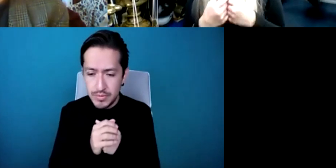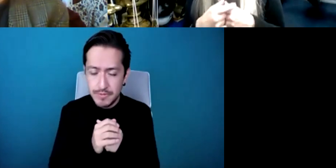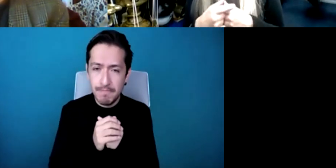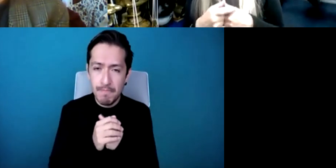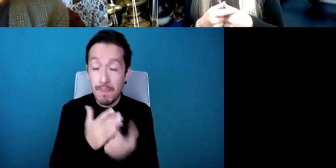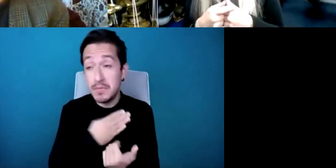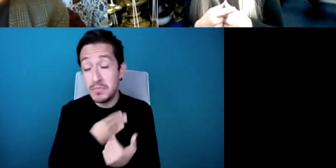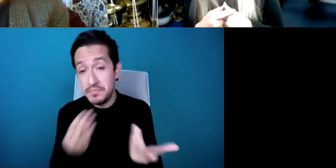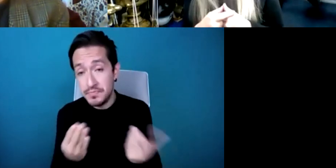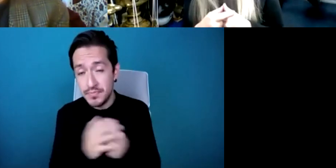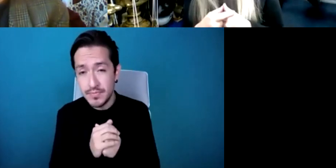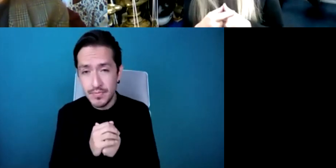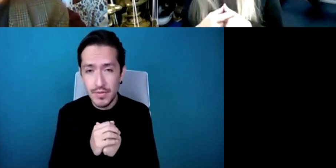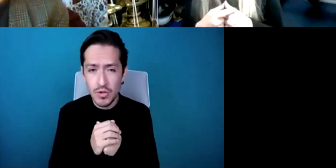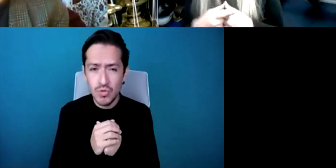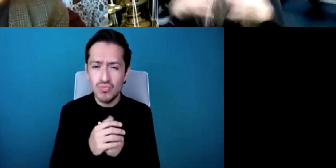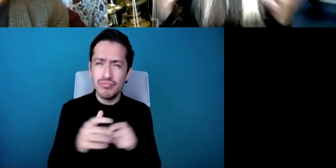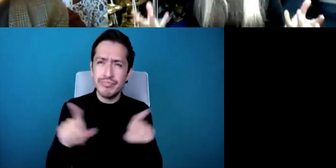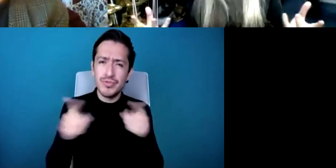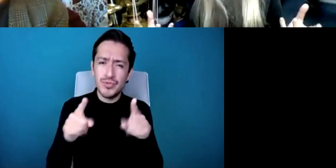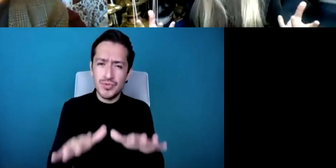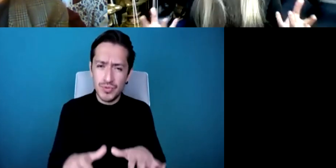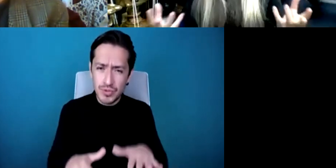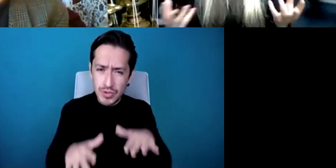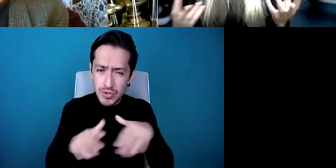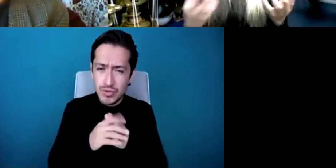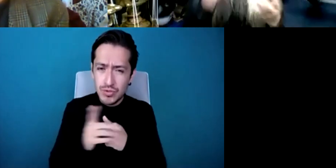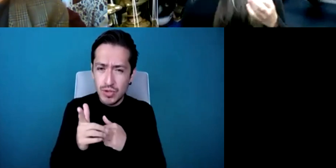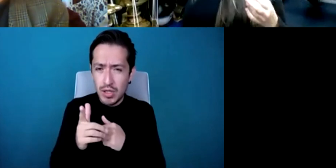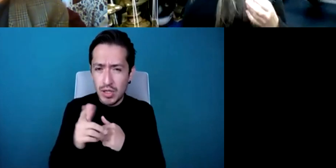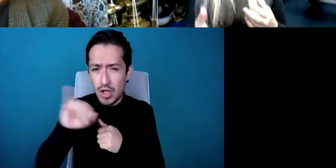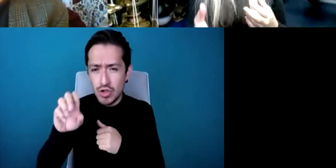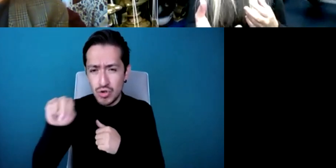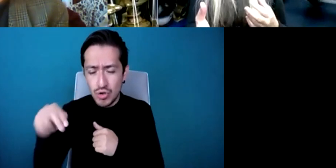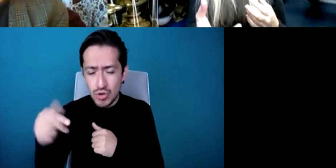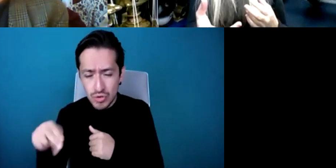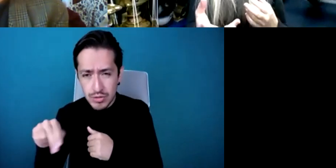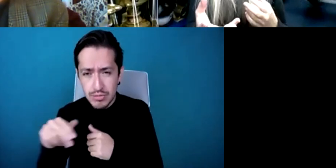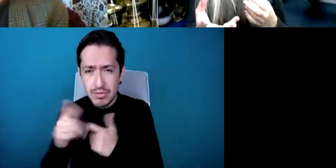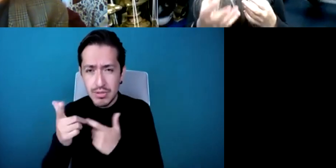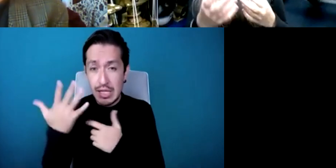composer John Carigliano it took 10 years from the time of asking him to write the piece of music